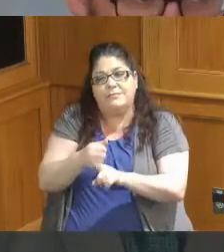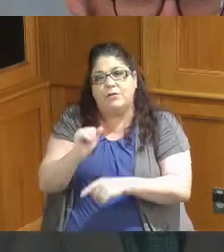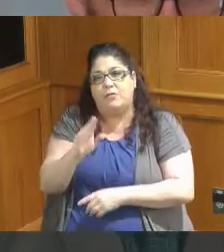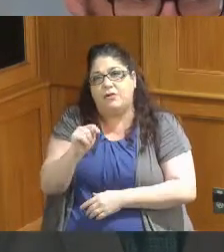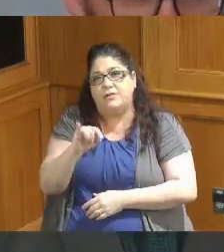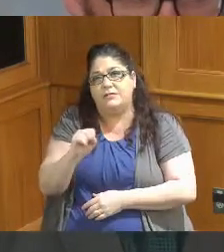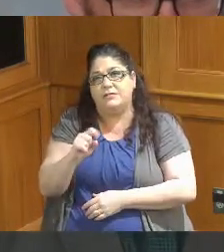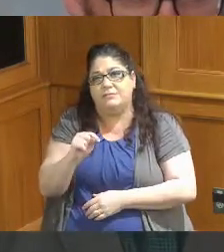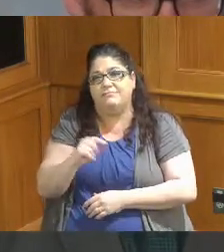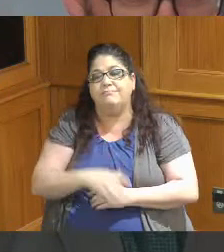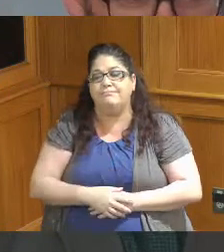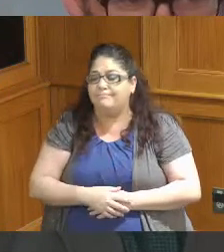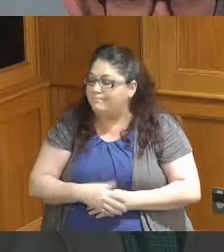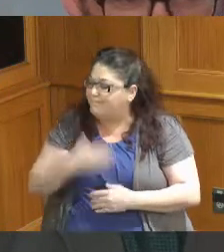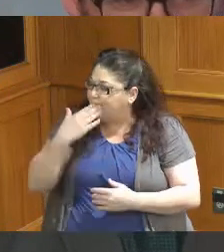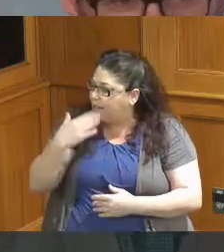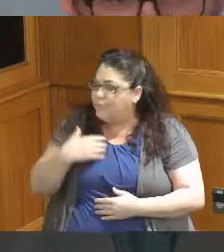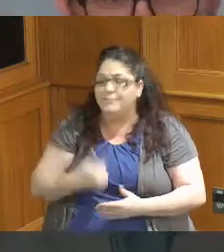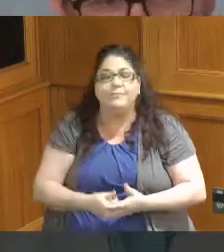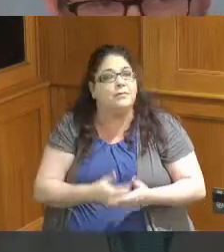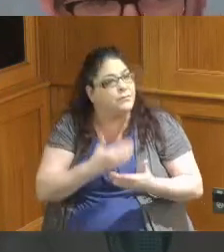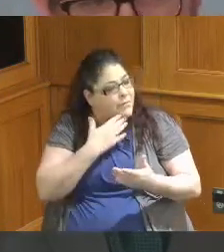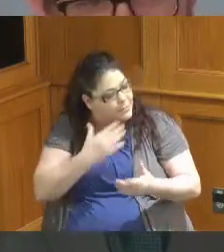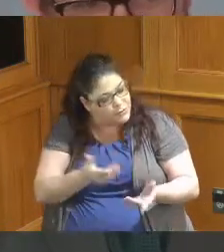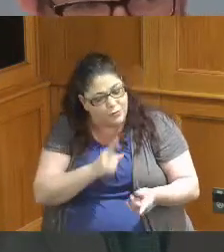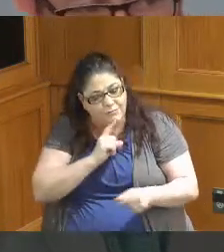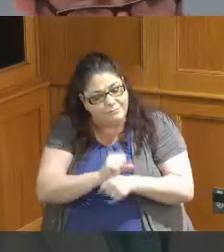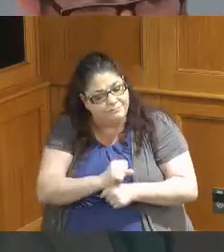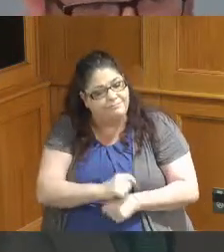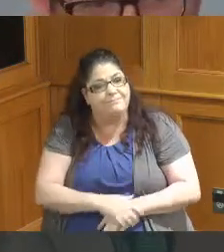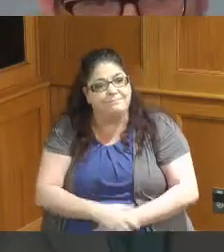well thank you absolutely very much great job thank you thank you